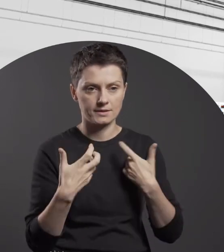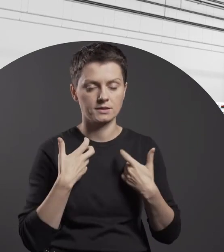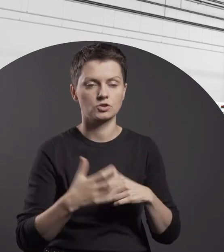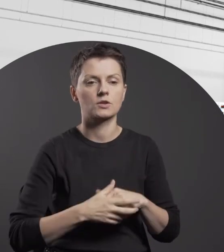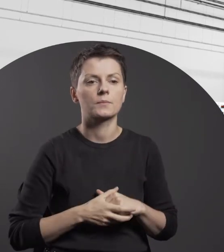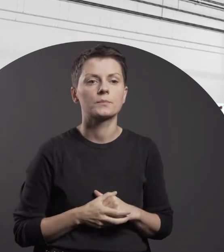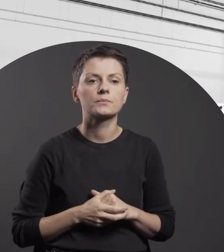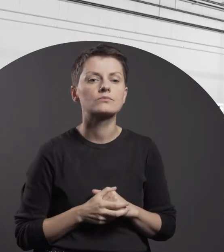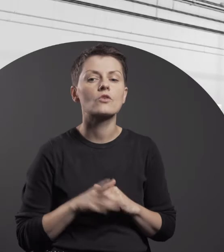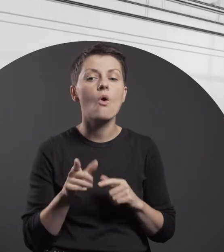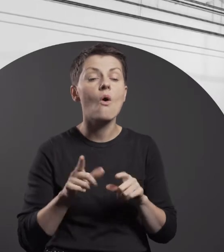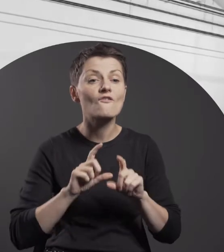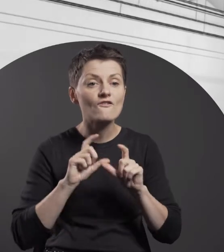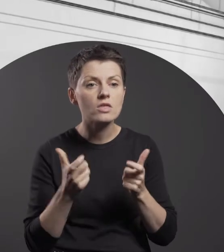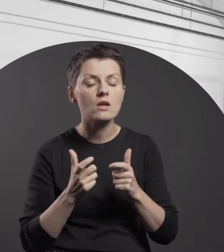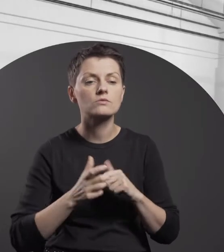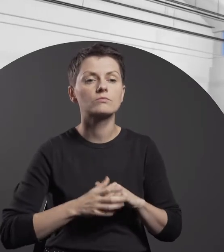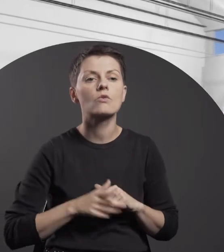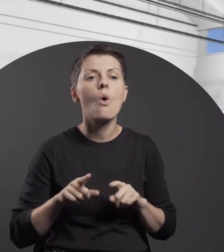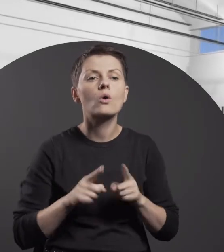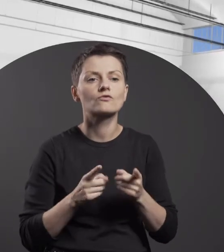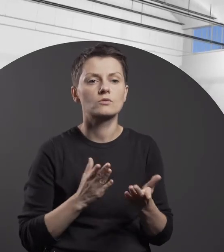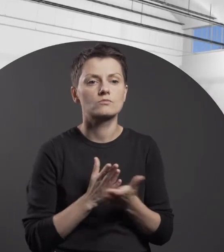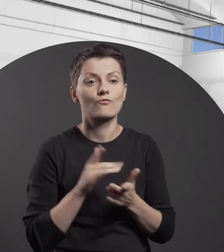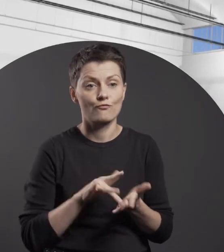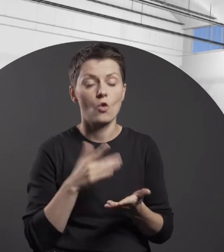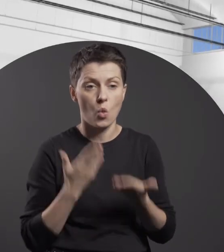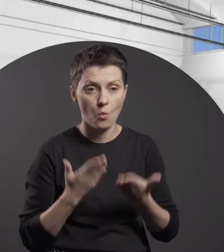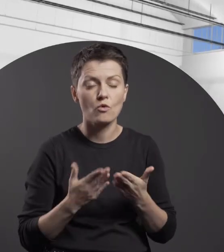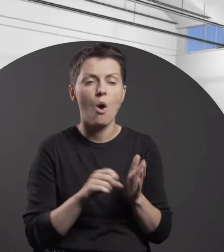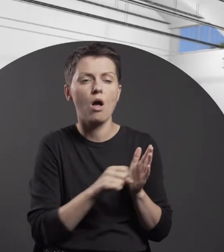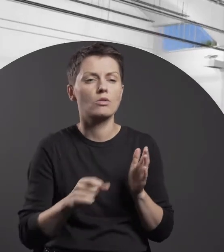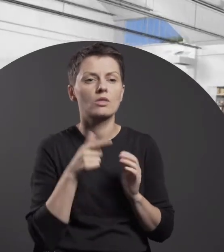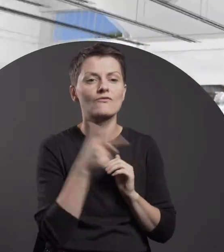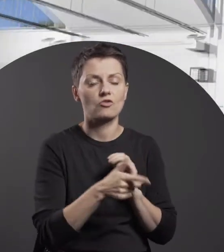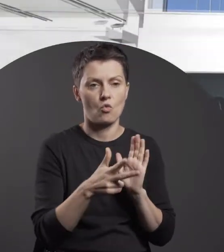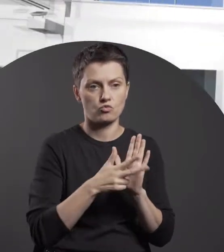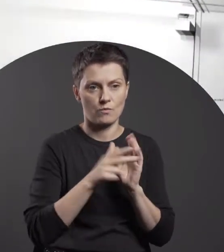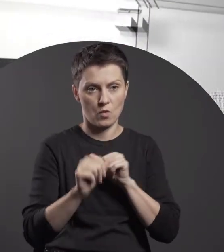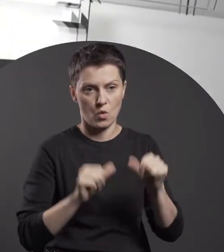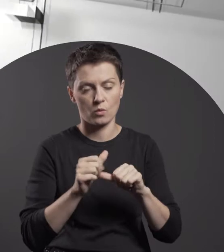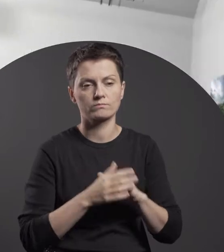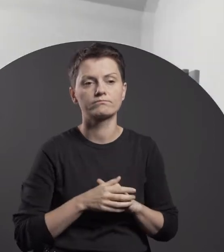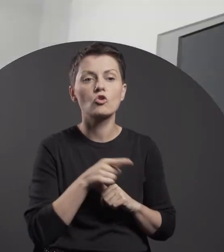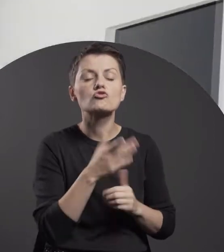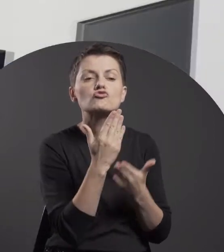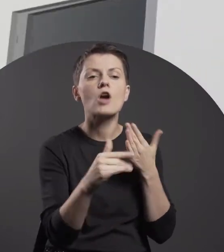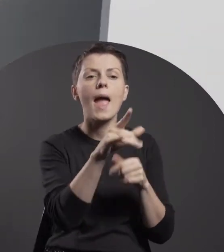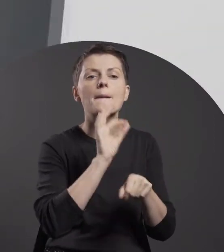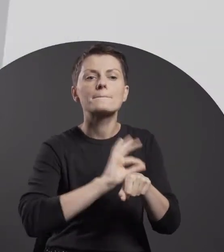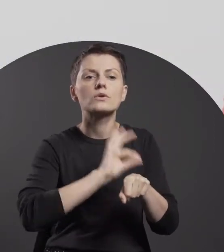within the remit of the “CreArt. Network of Cities for Artistic Creation” programme, conducted by the Department of Culture of the Municipality of Lublin